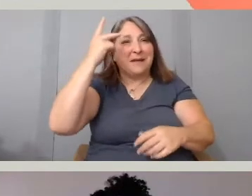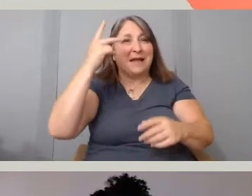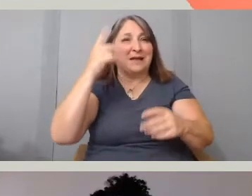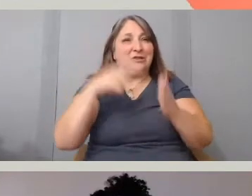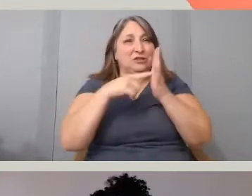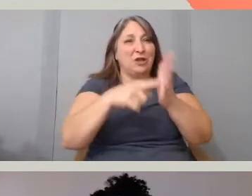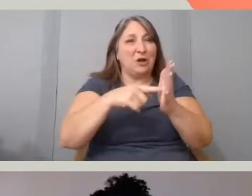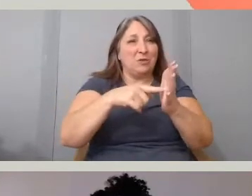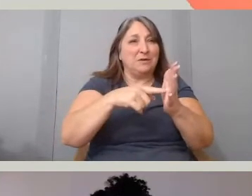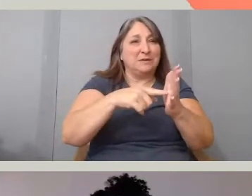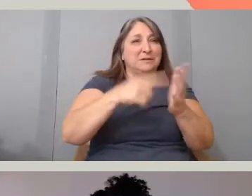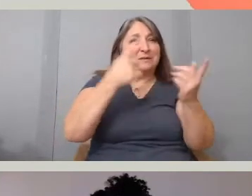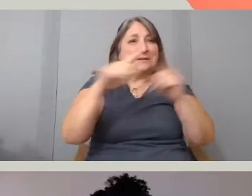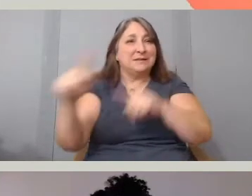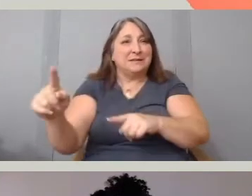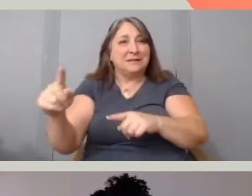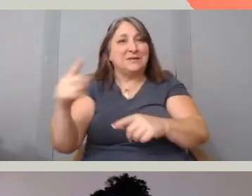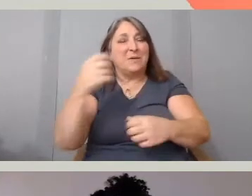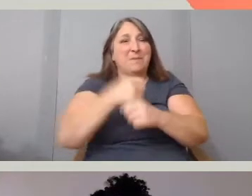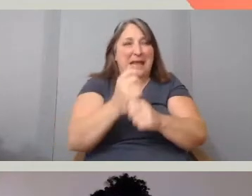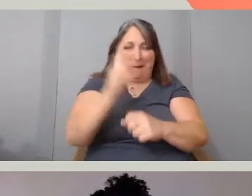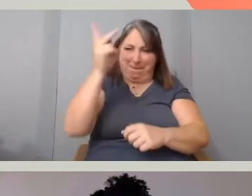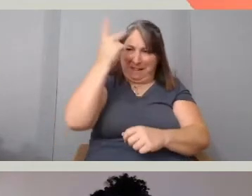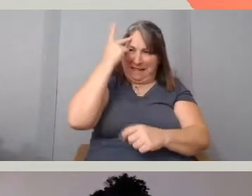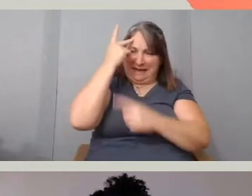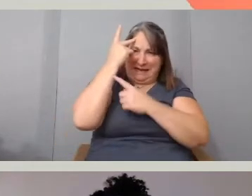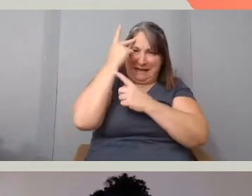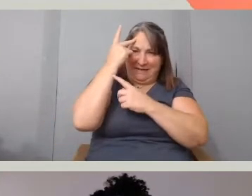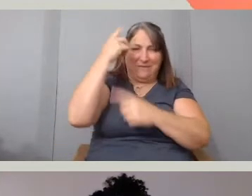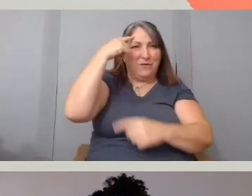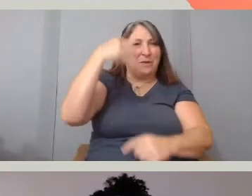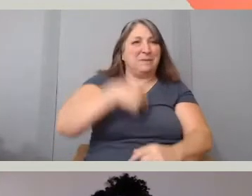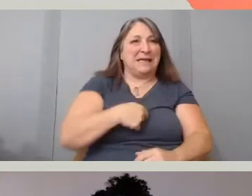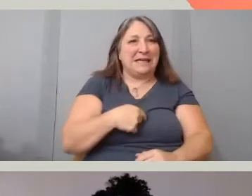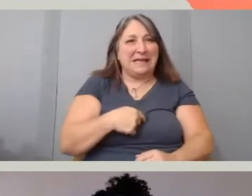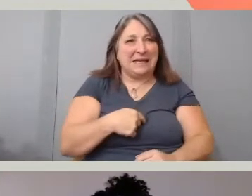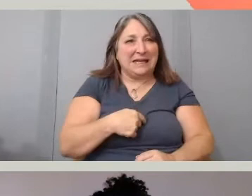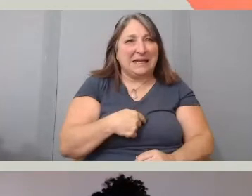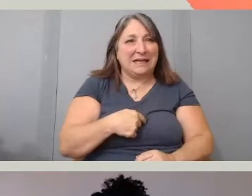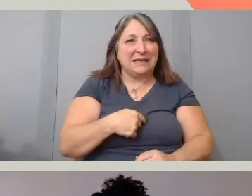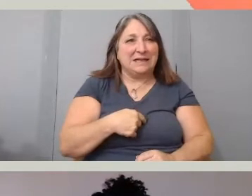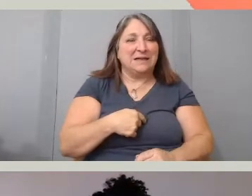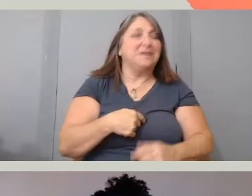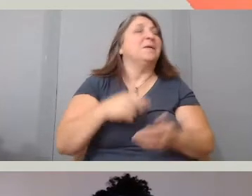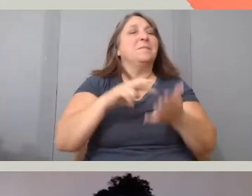So making politically for me meant that I was gonna be mindful of questions,